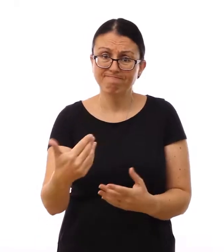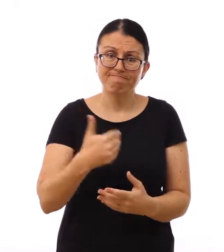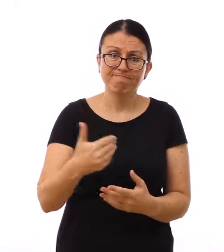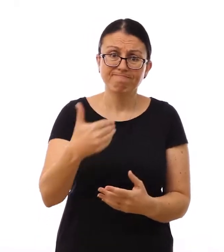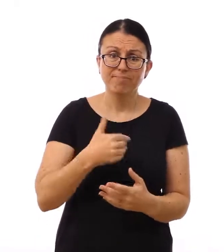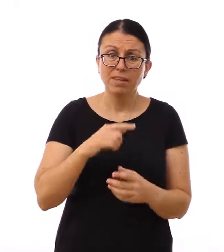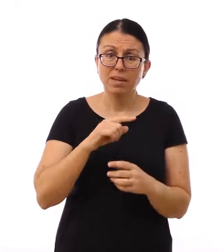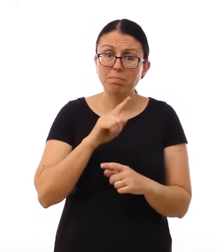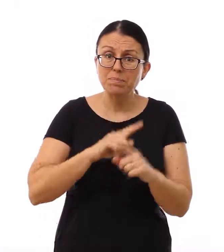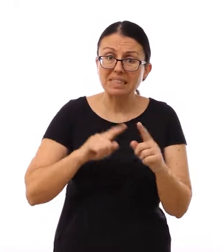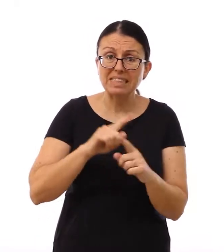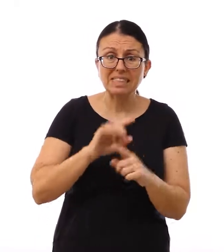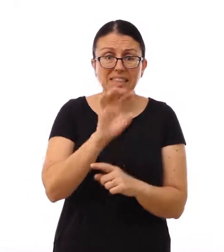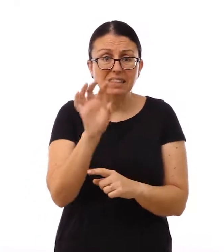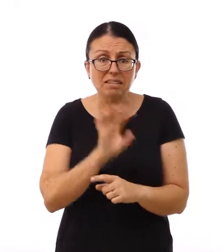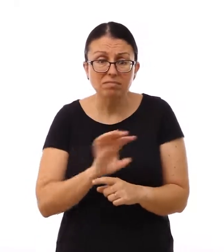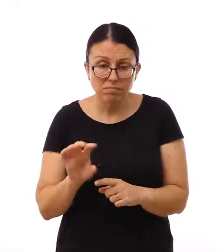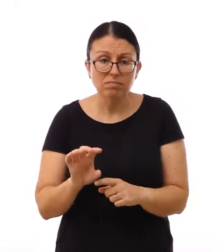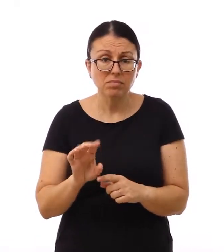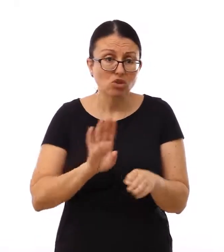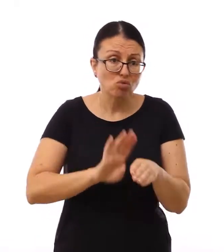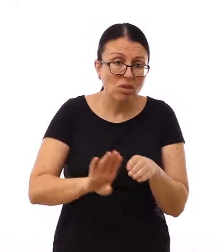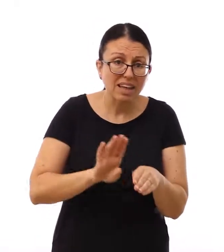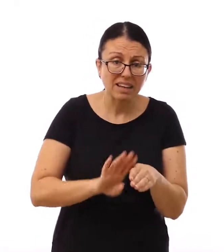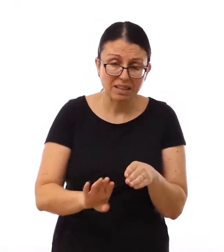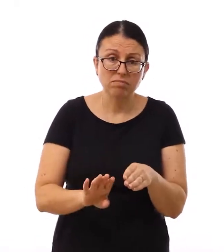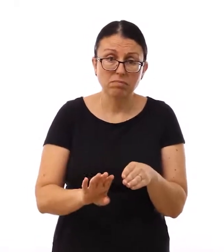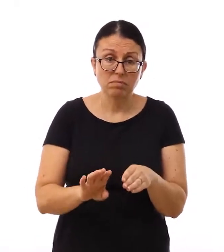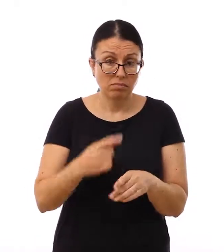to attend meetings and training,